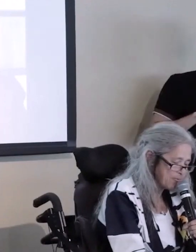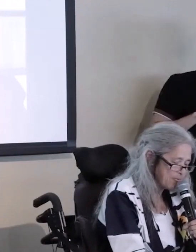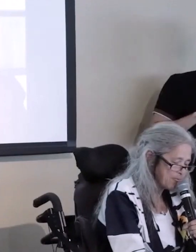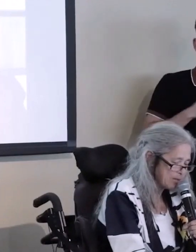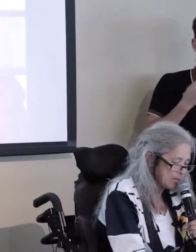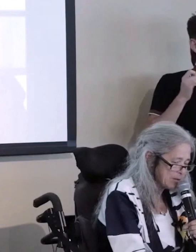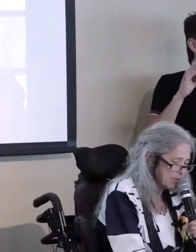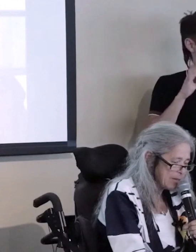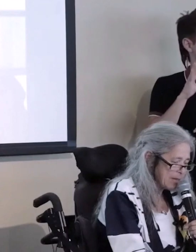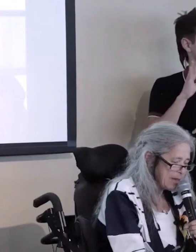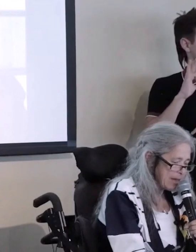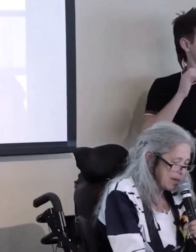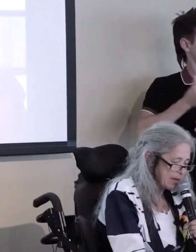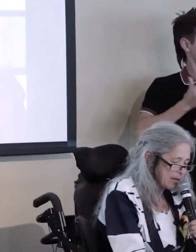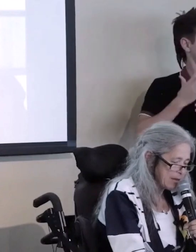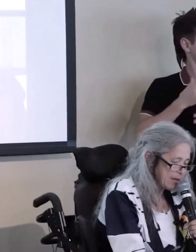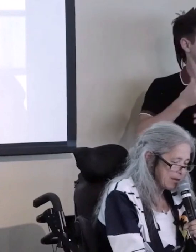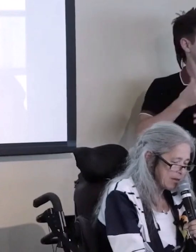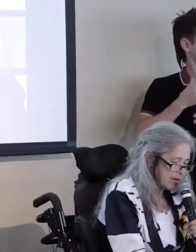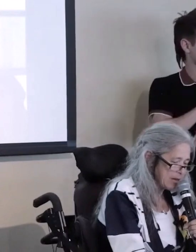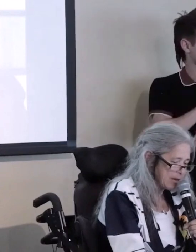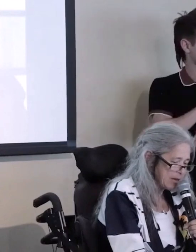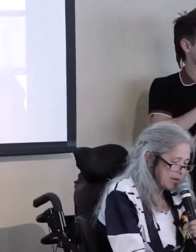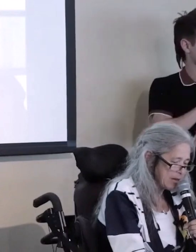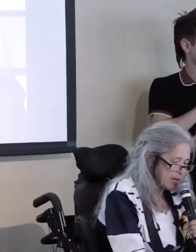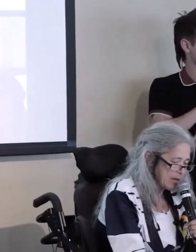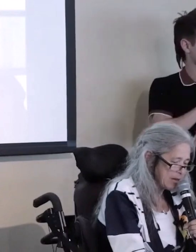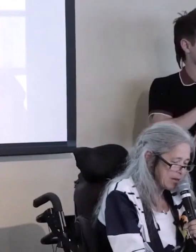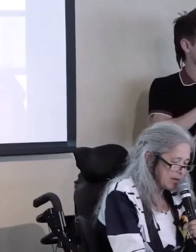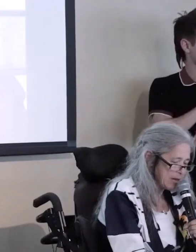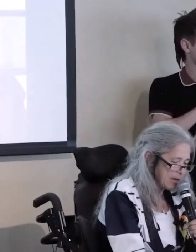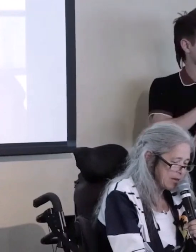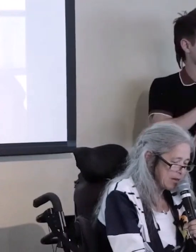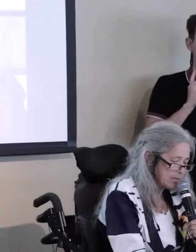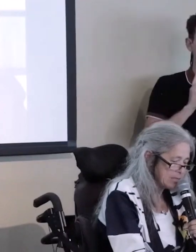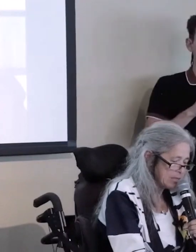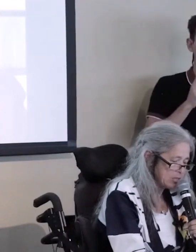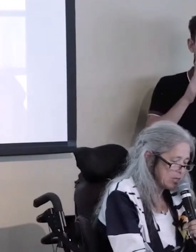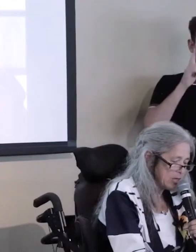tonight also... And... Uhm... And they created an independent organization